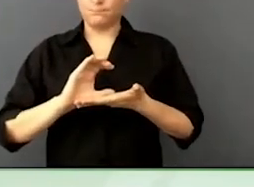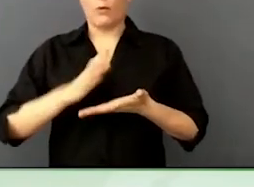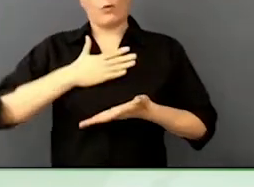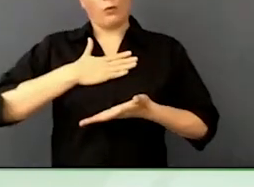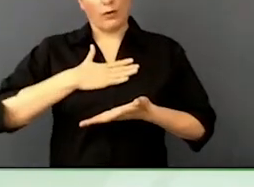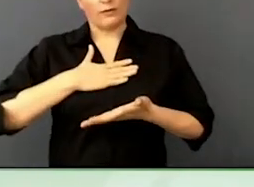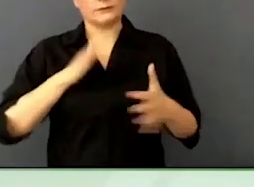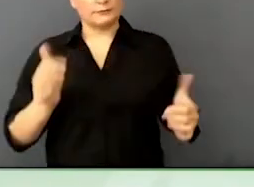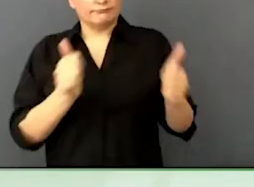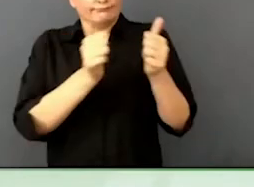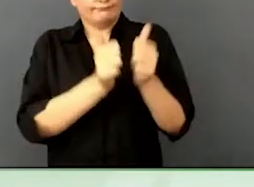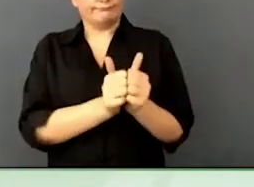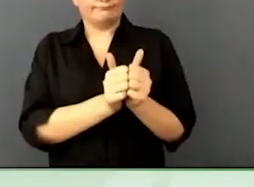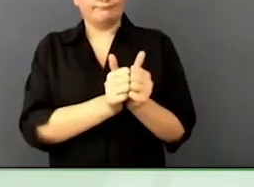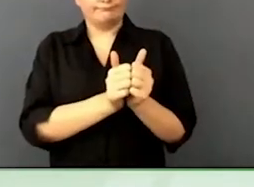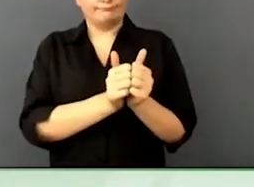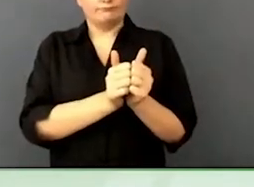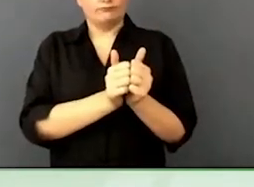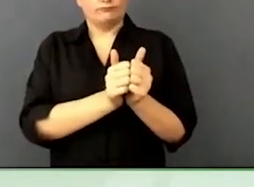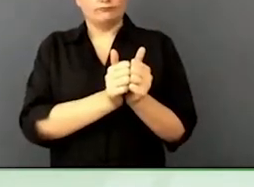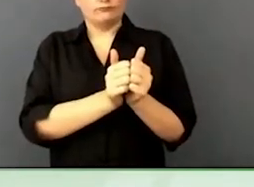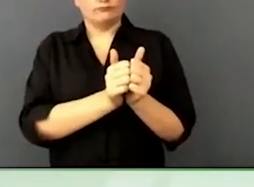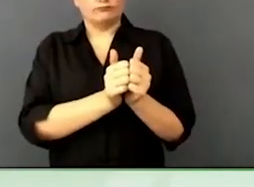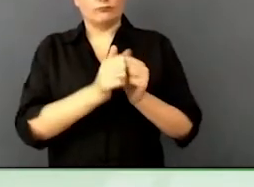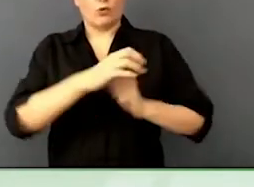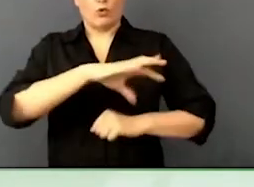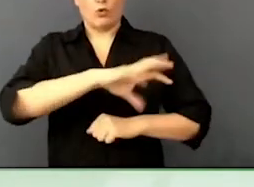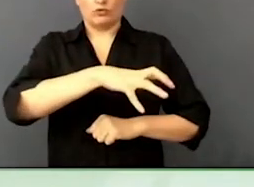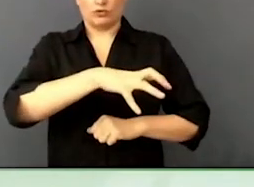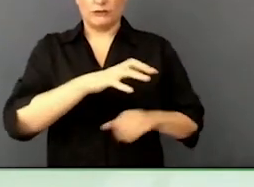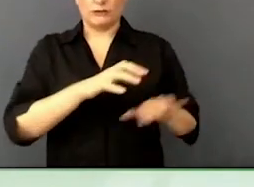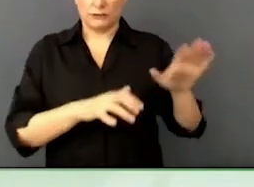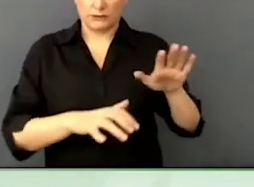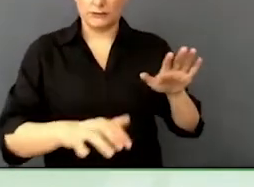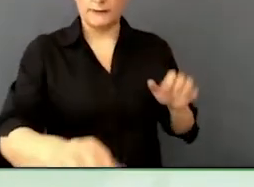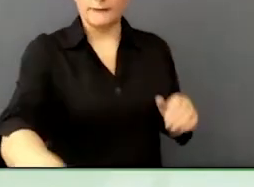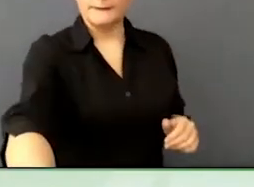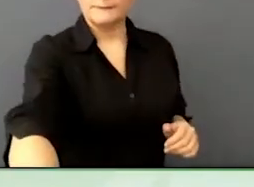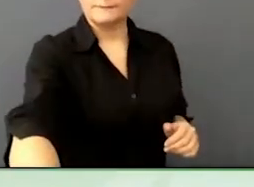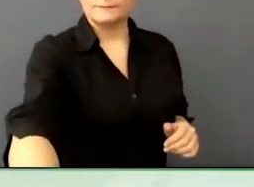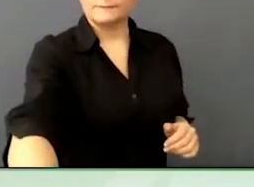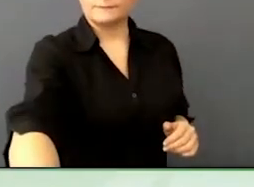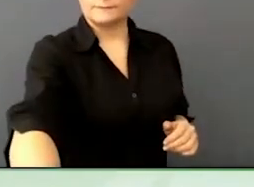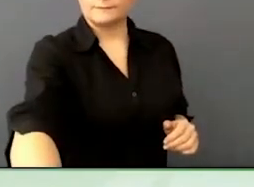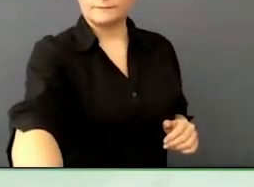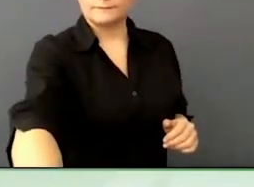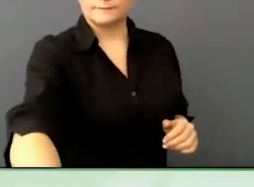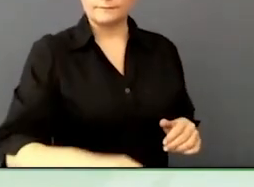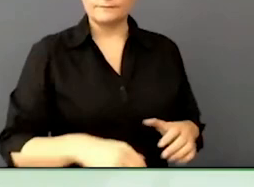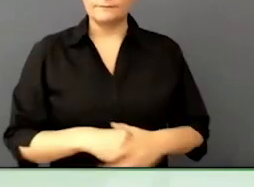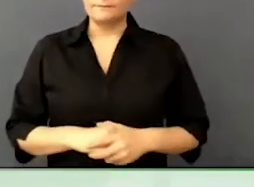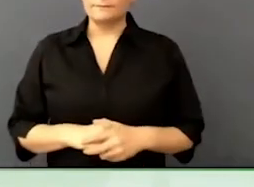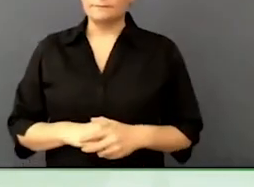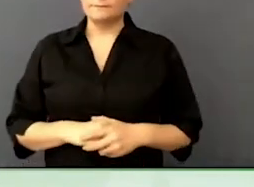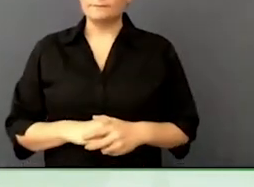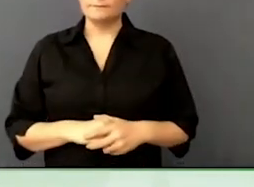building from scratch a training centre that will teach people with disability is the skills they need to work in the fast-food industry